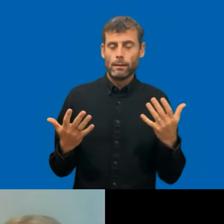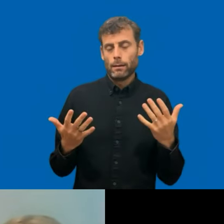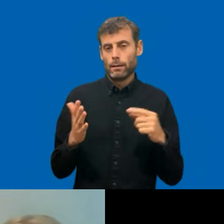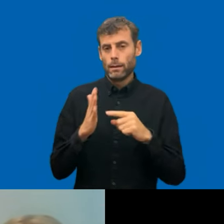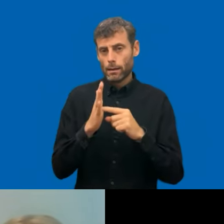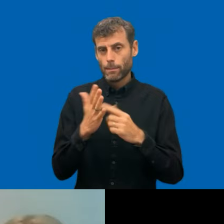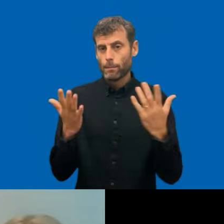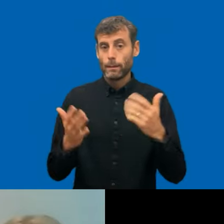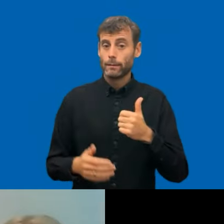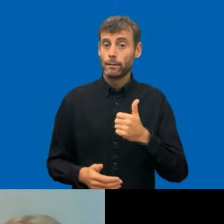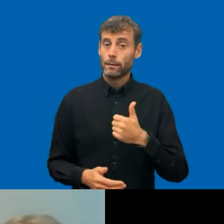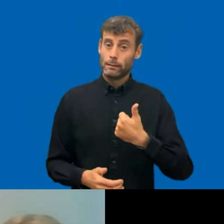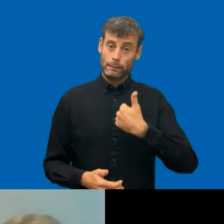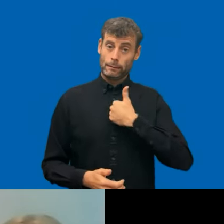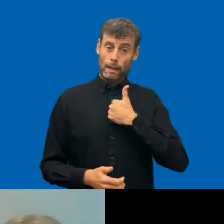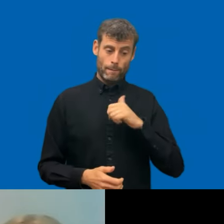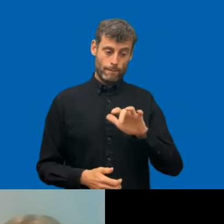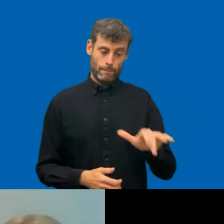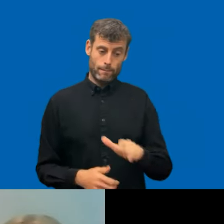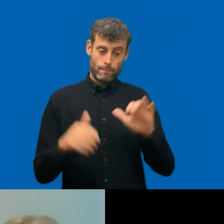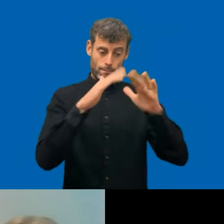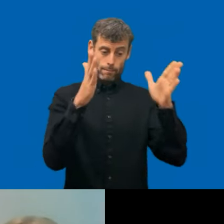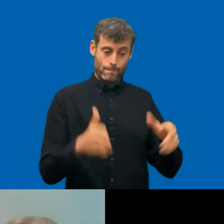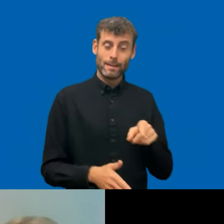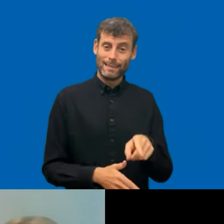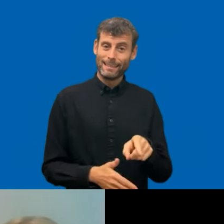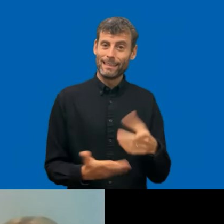So it's a whole question about the product being okay,